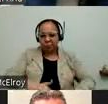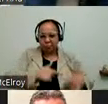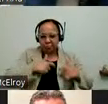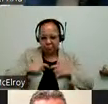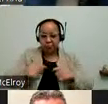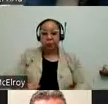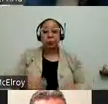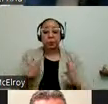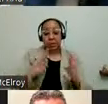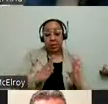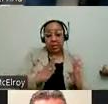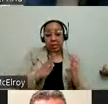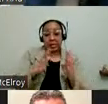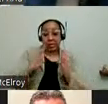shirt and dark pants. And Larry is wearing a gray shirt and black pants.